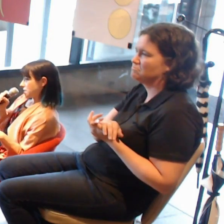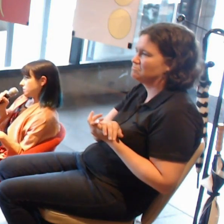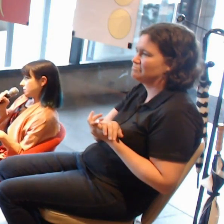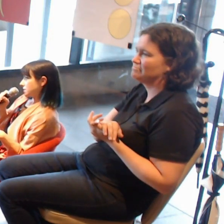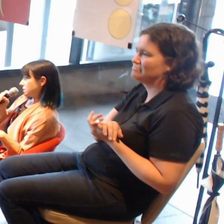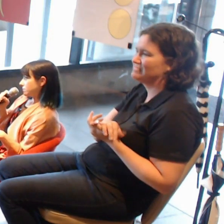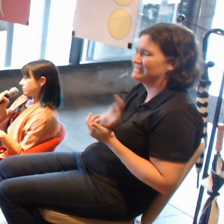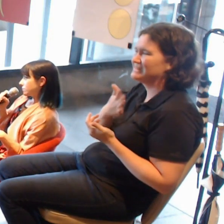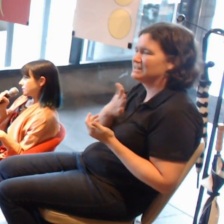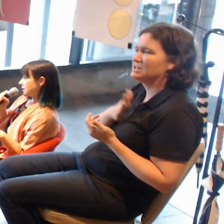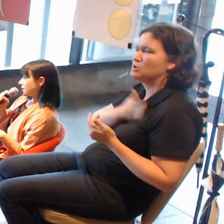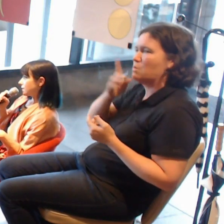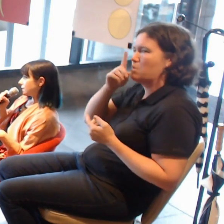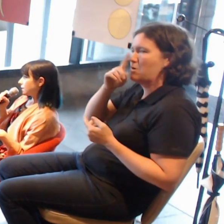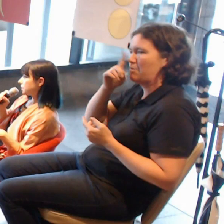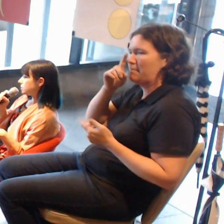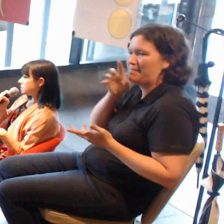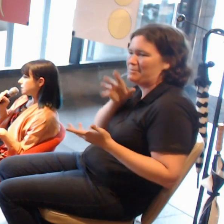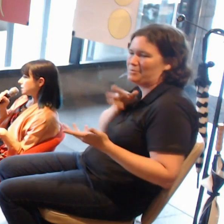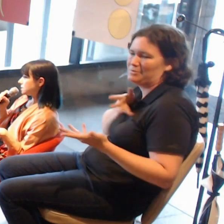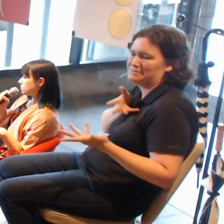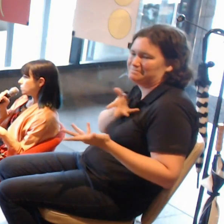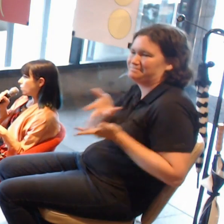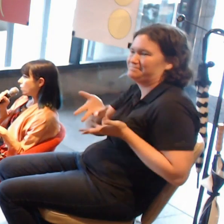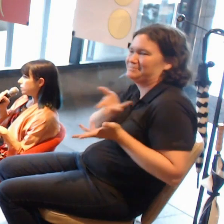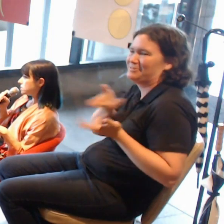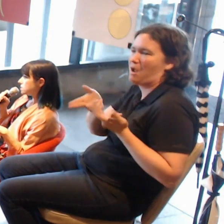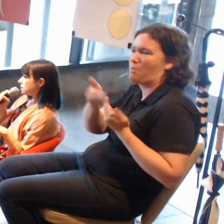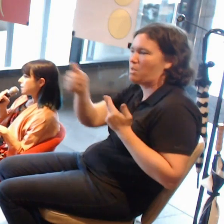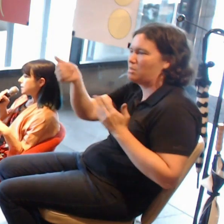Because they didn't want people to come in